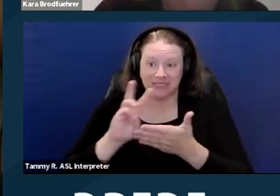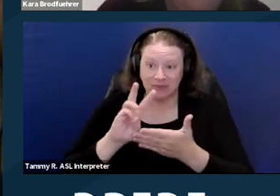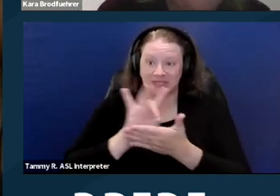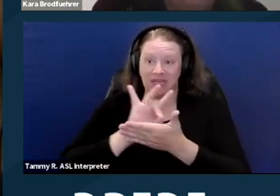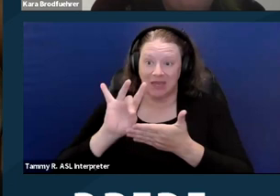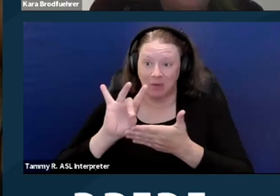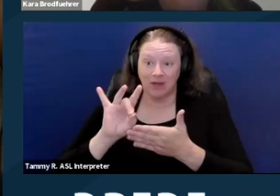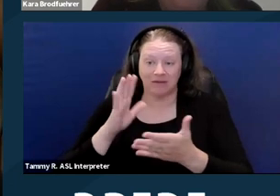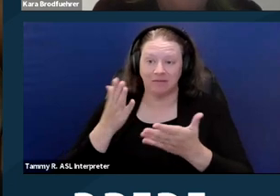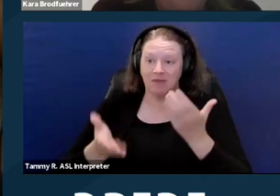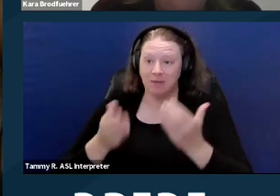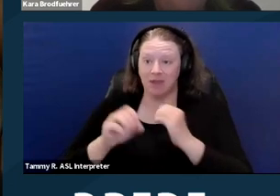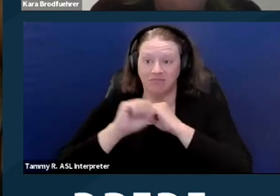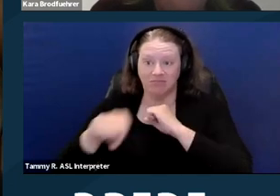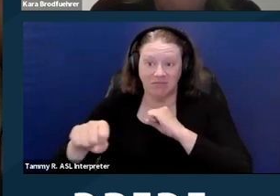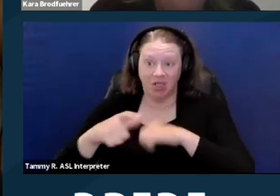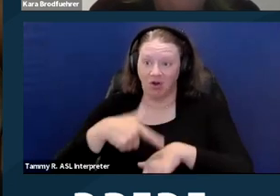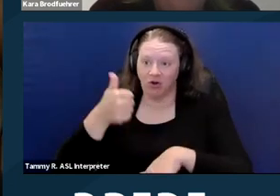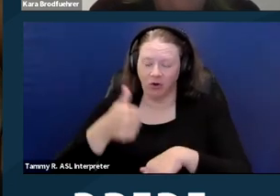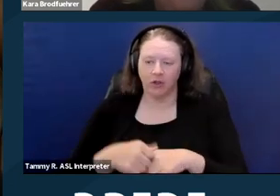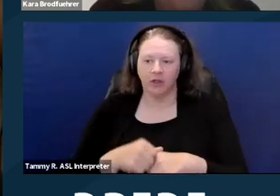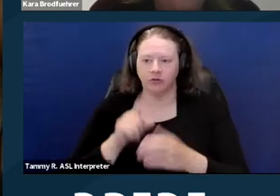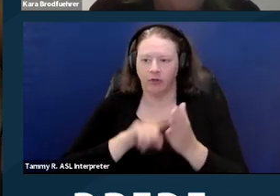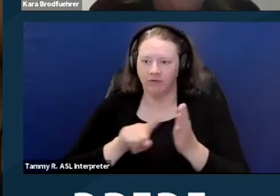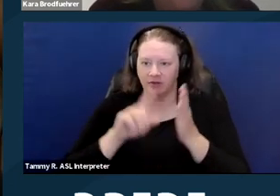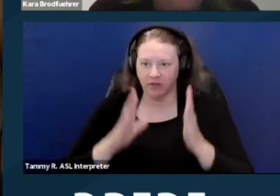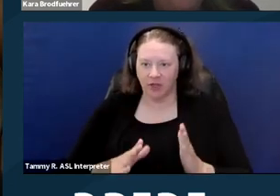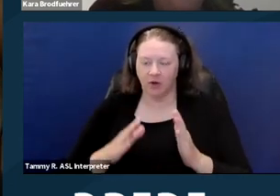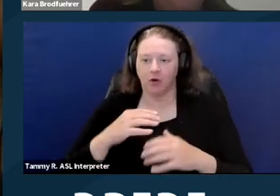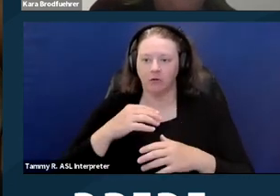The investigator makes an appointment and talks to Rabiah